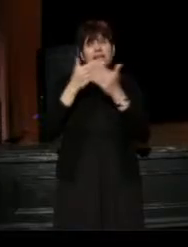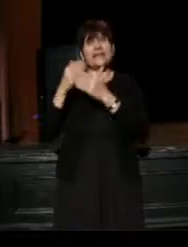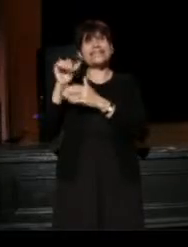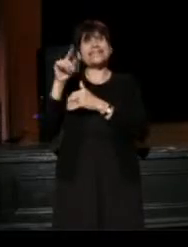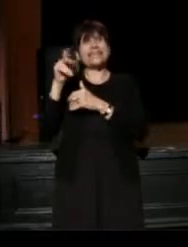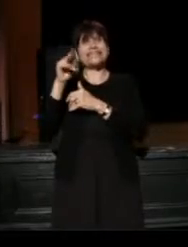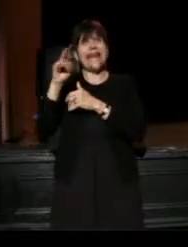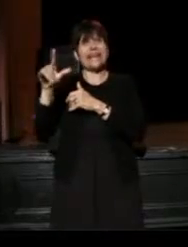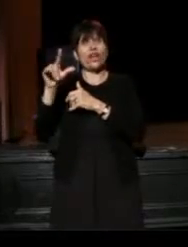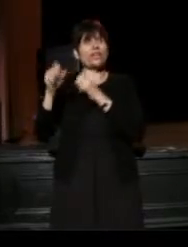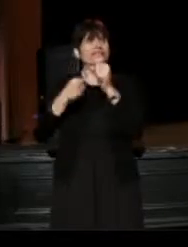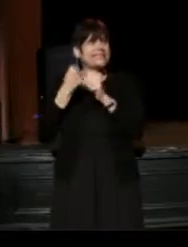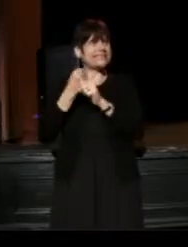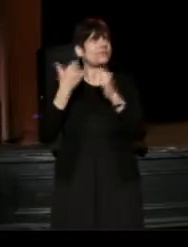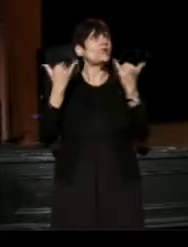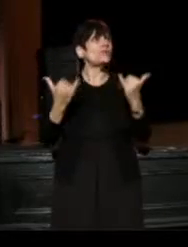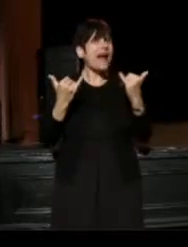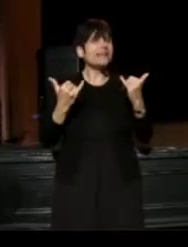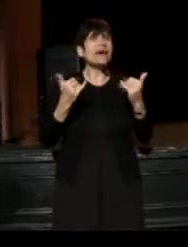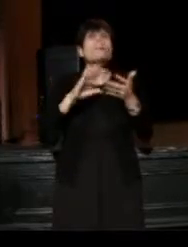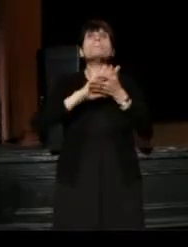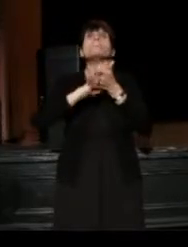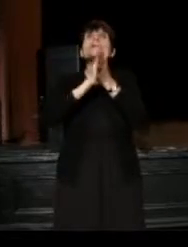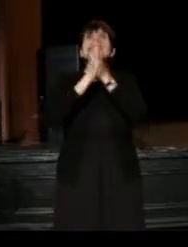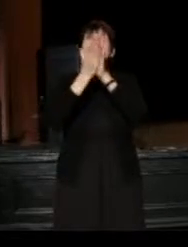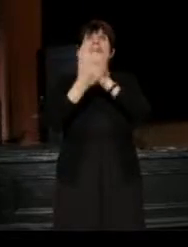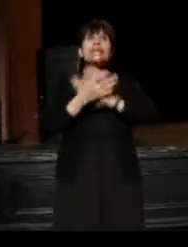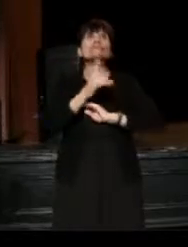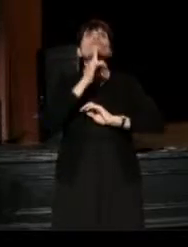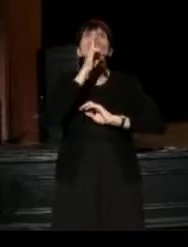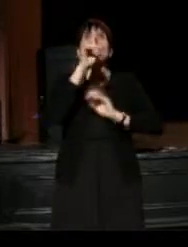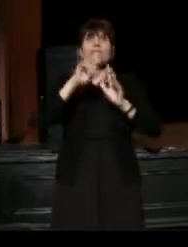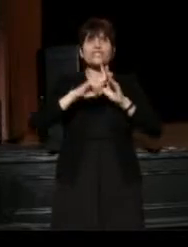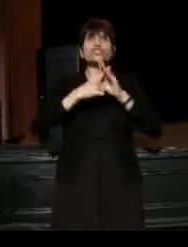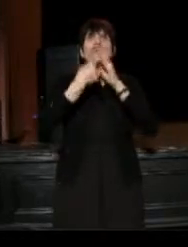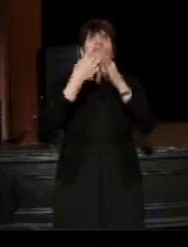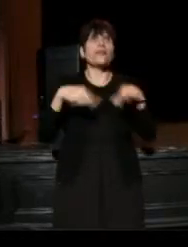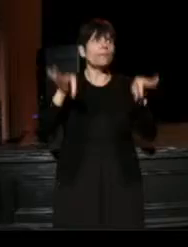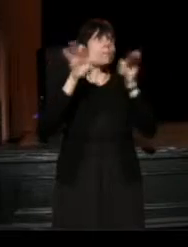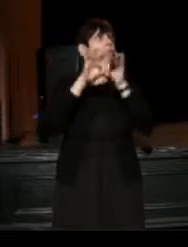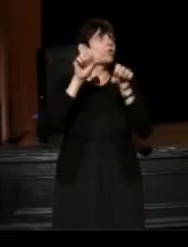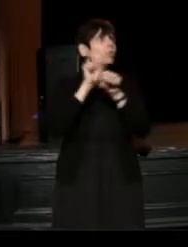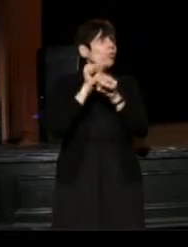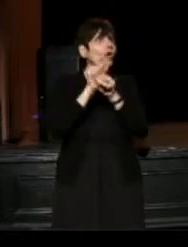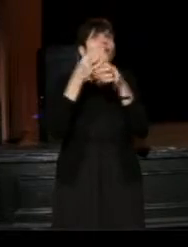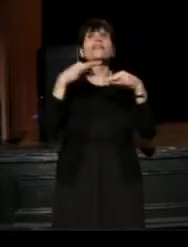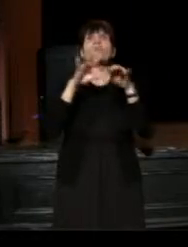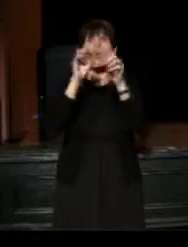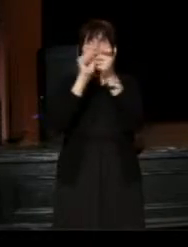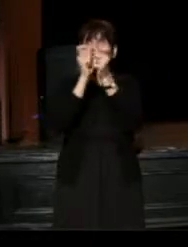we are just now beginning to really start the important work, the important change,